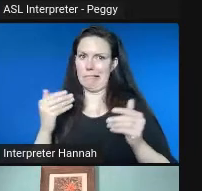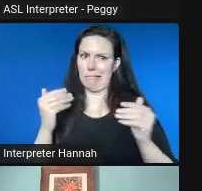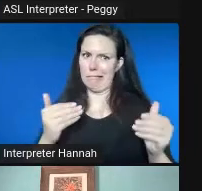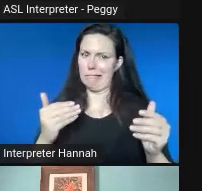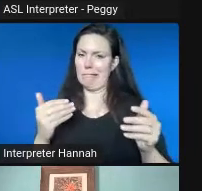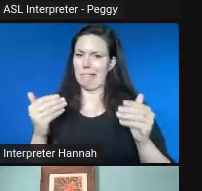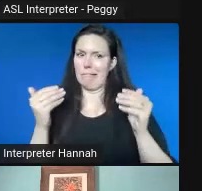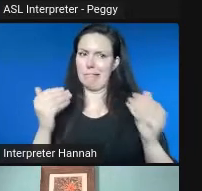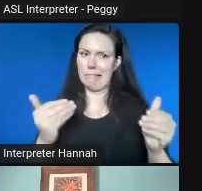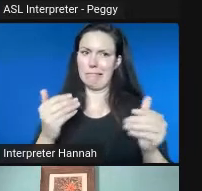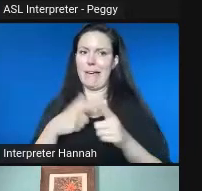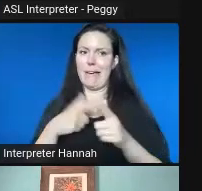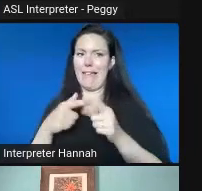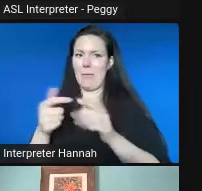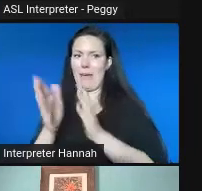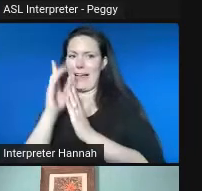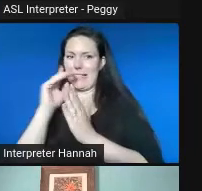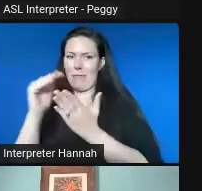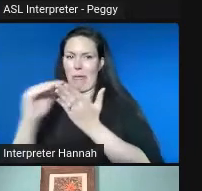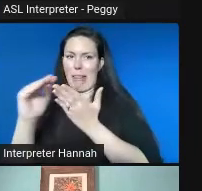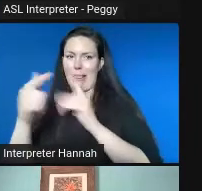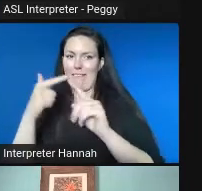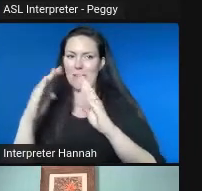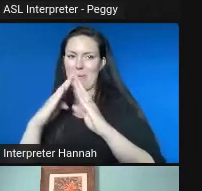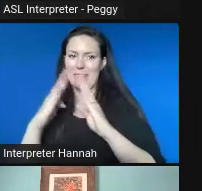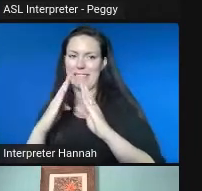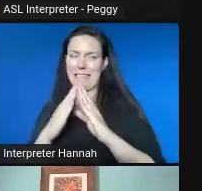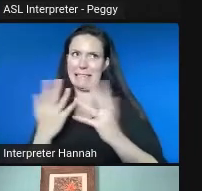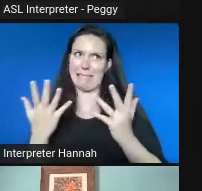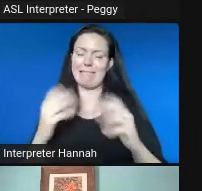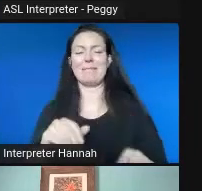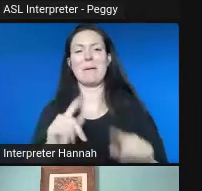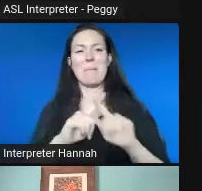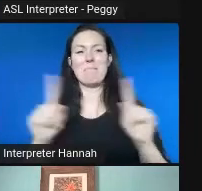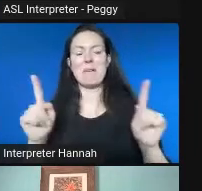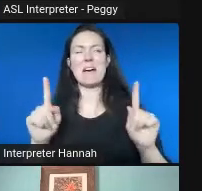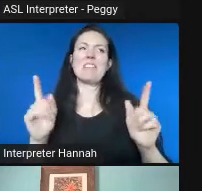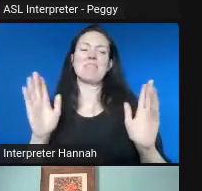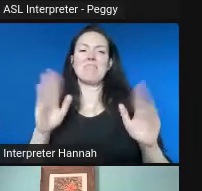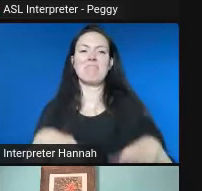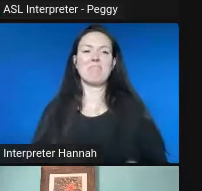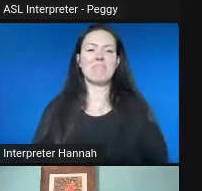I think it was overall very well received. And then I think, you know, we ended up with a lot of